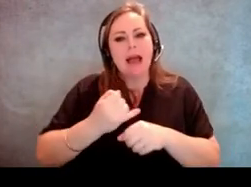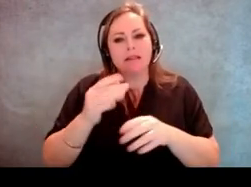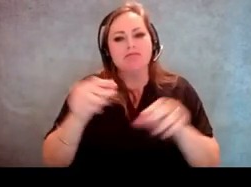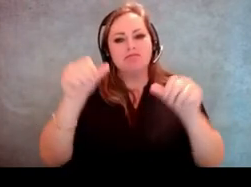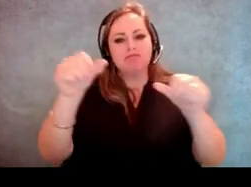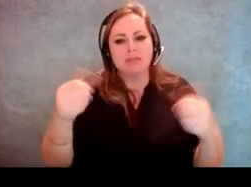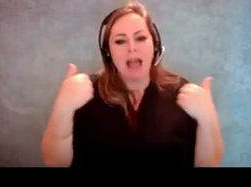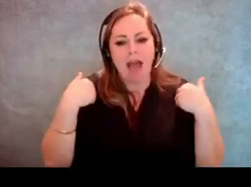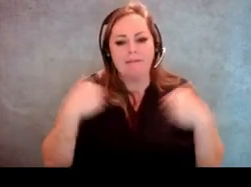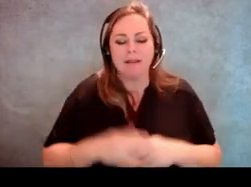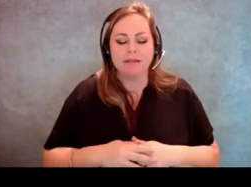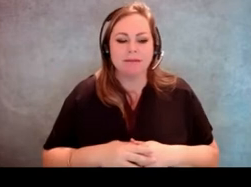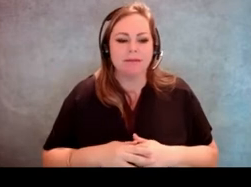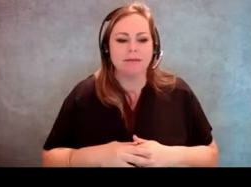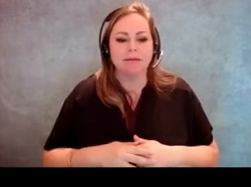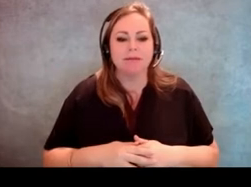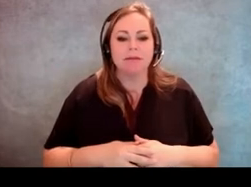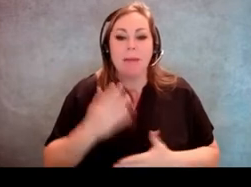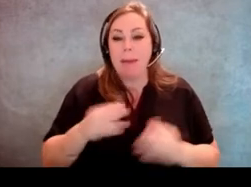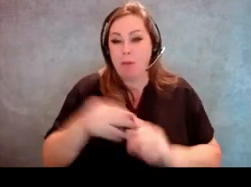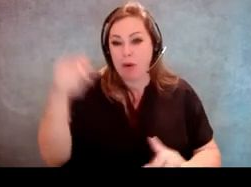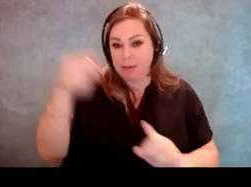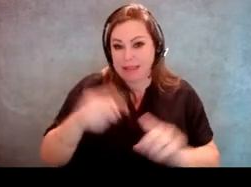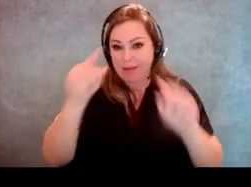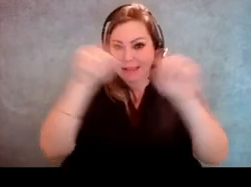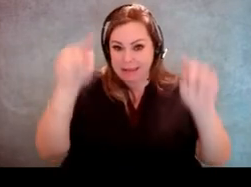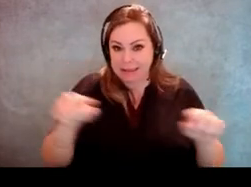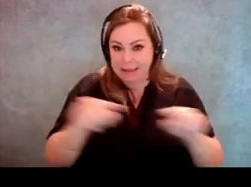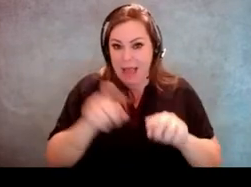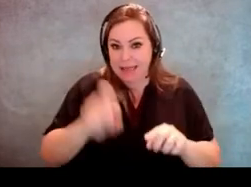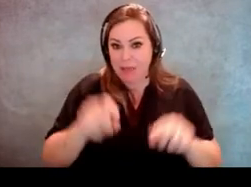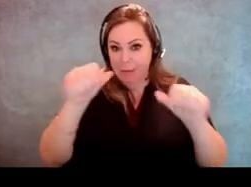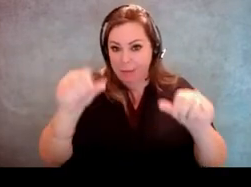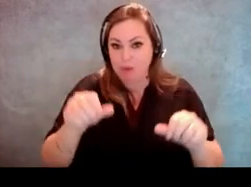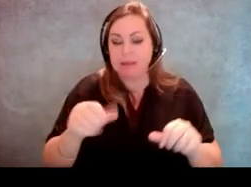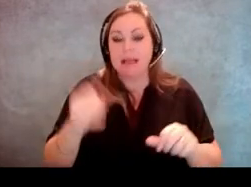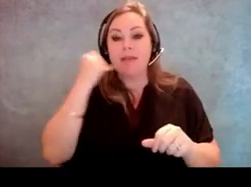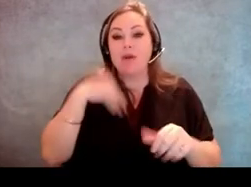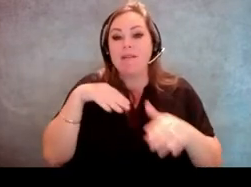you need to post signs in general, but there may be more specific signs that may be posted that mark an accessible pathway